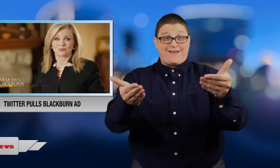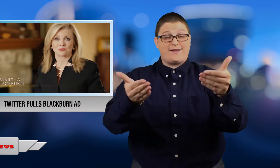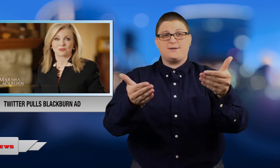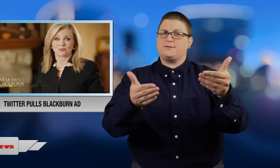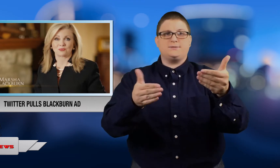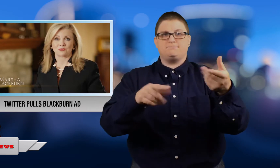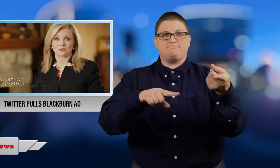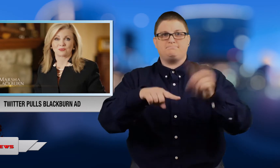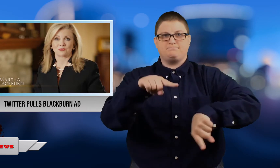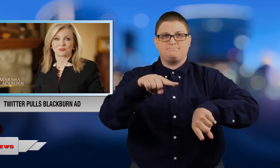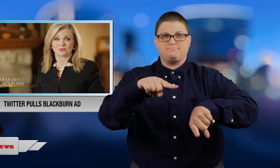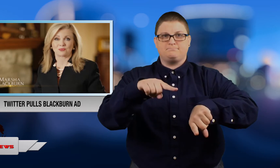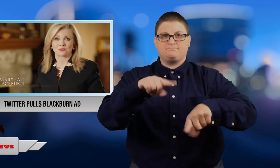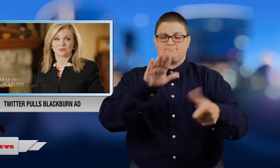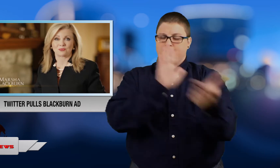to advertise it.